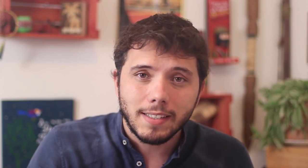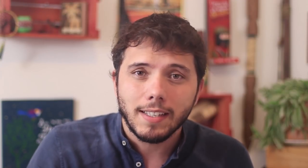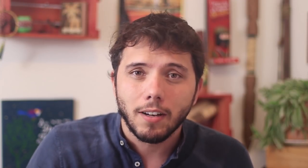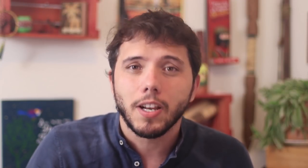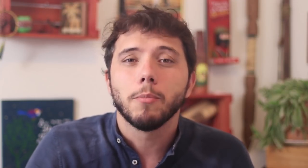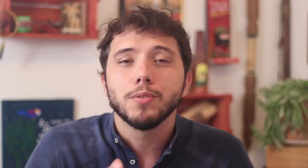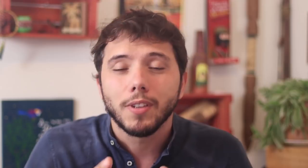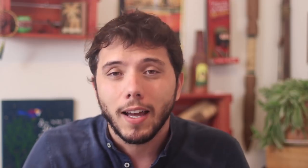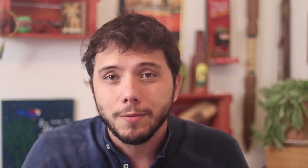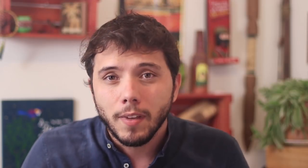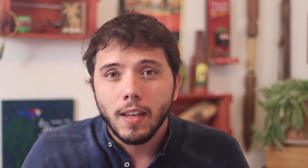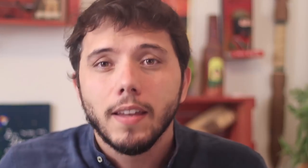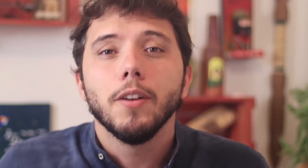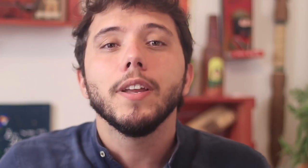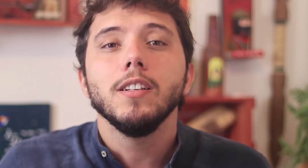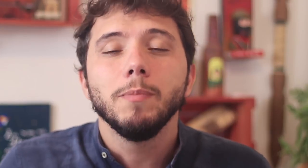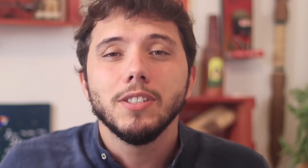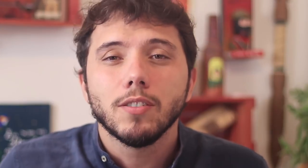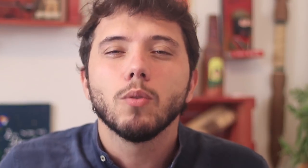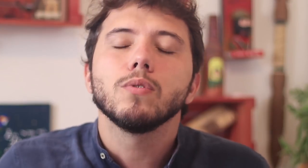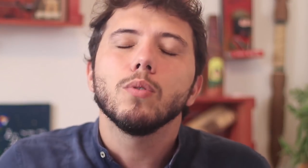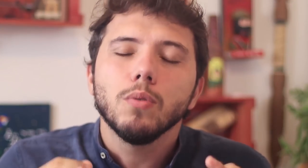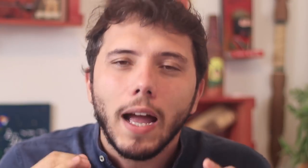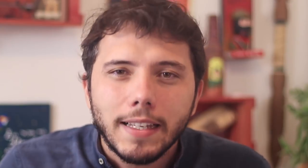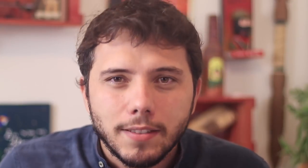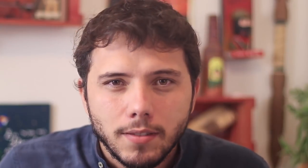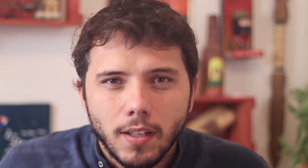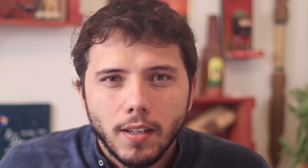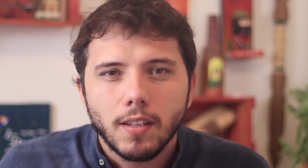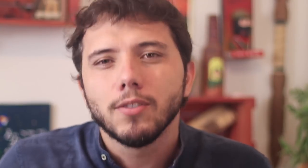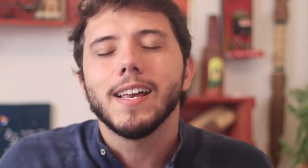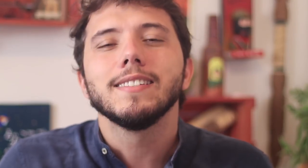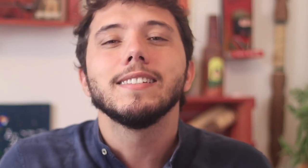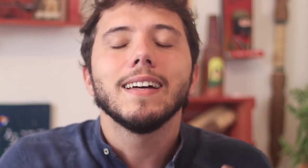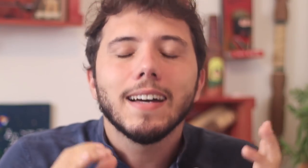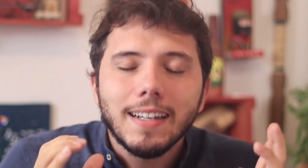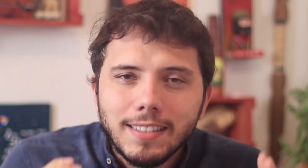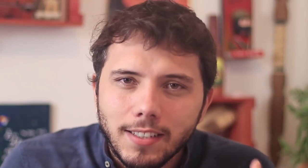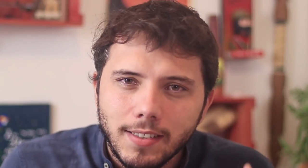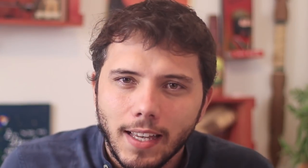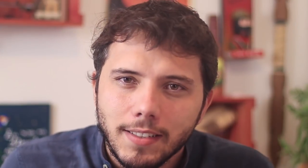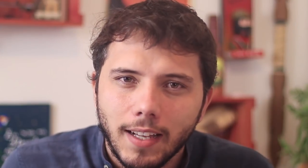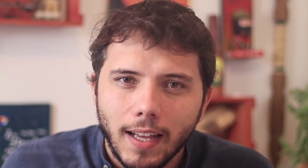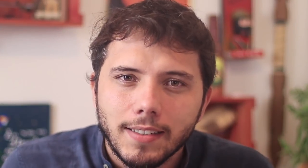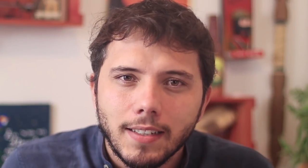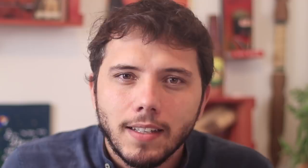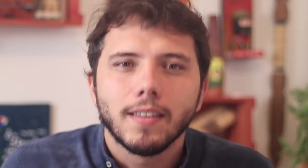Presidential Palace Jair Bolsonaro, and I would like to kindly ask you to watch it before leaving your house.